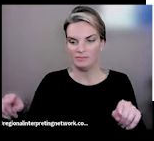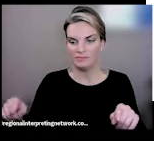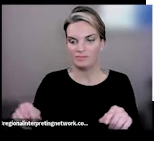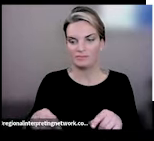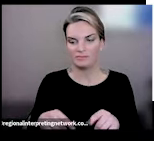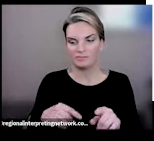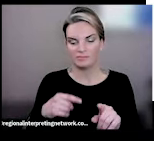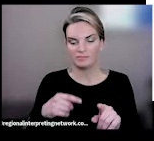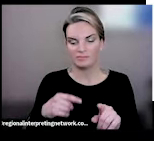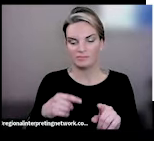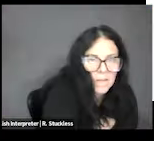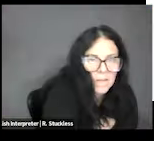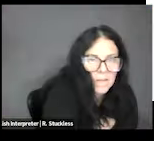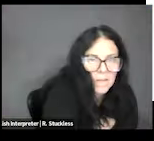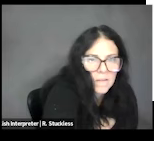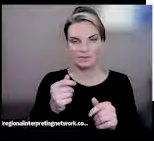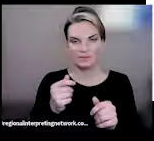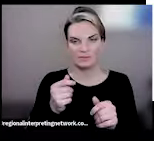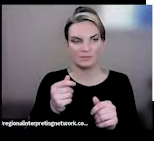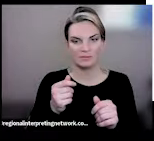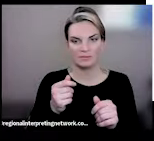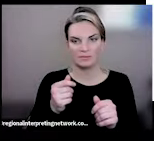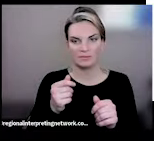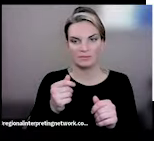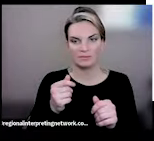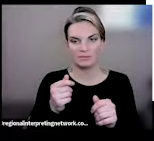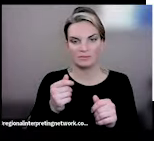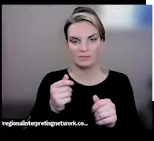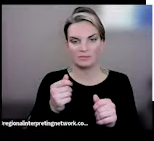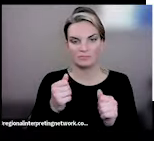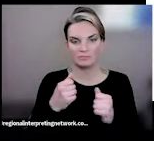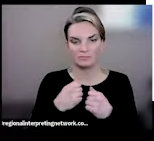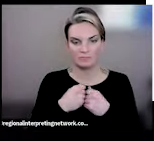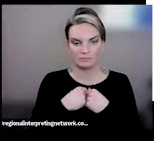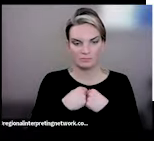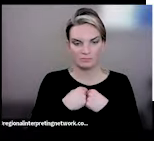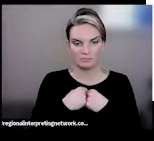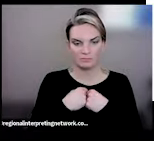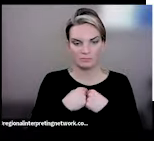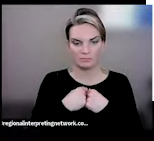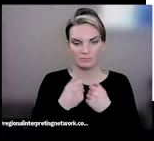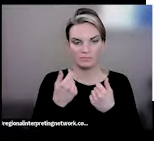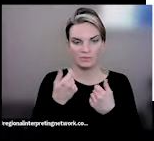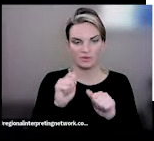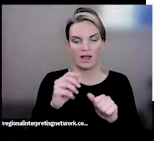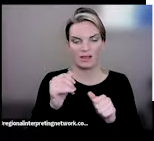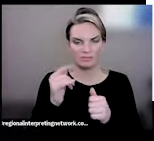to kind of trial and error experiment and figure out what works best for you.